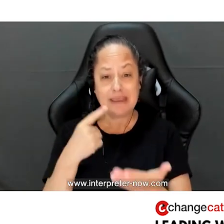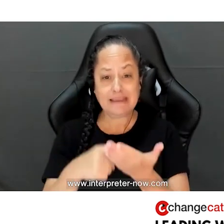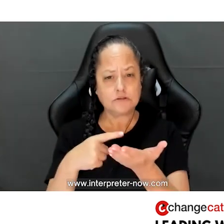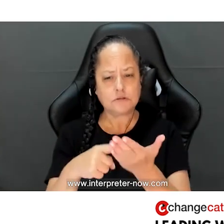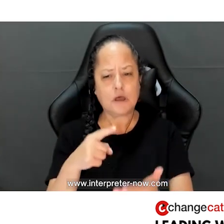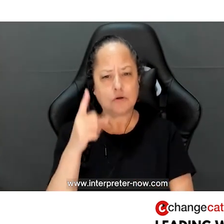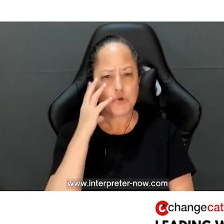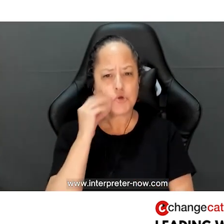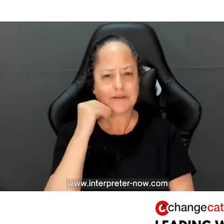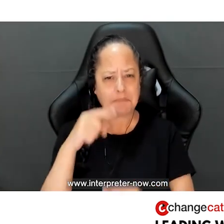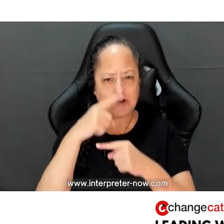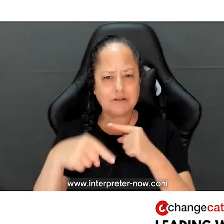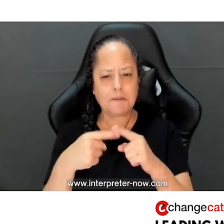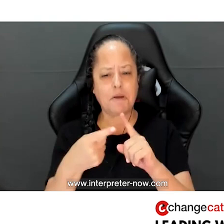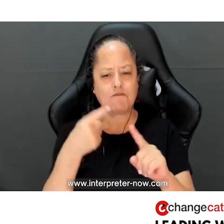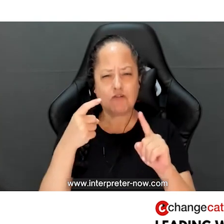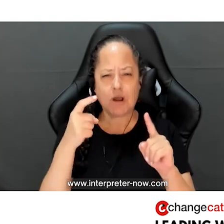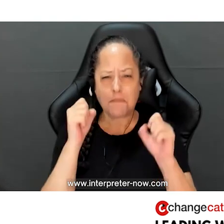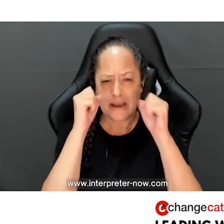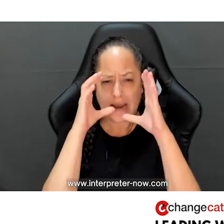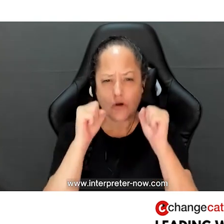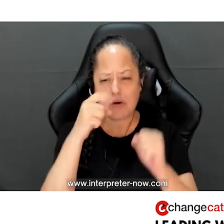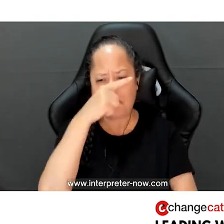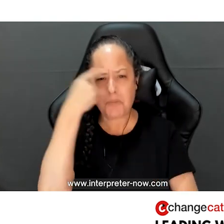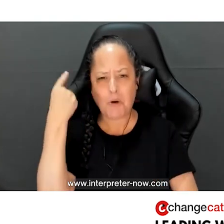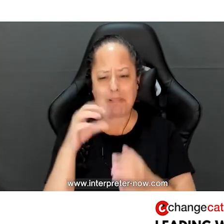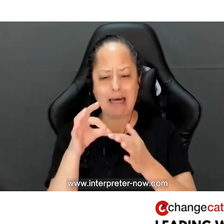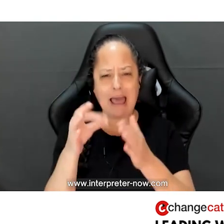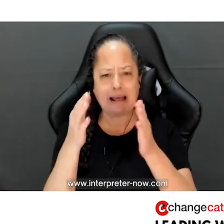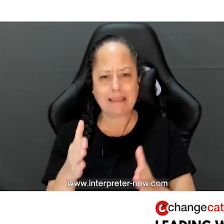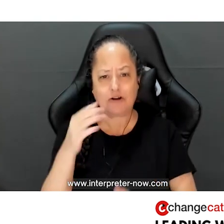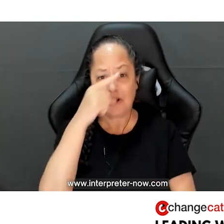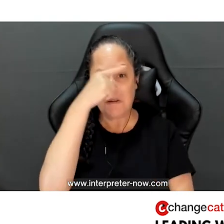today. These talks you'll experience in this episode are from incredible Black leaders. For our